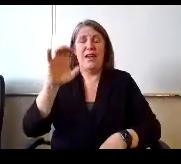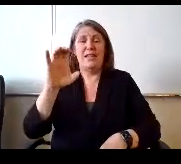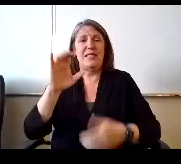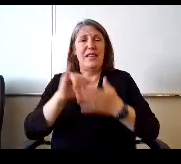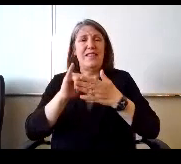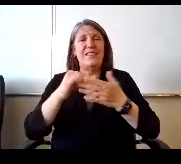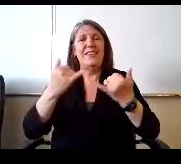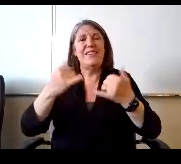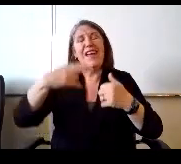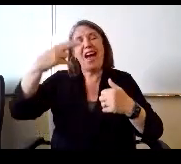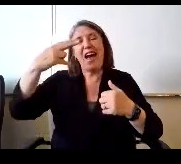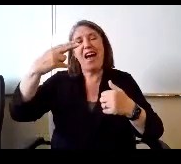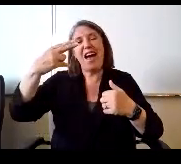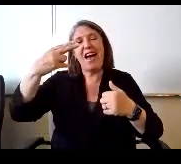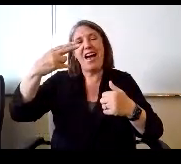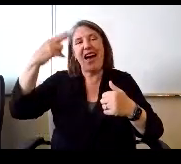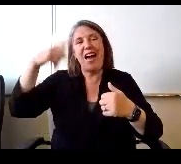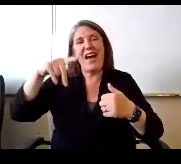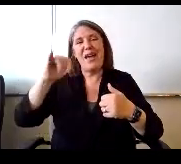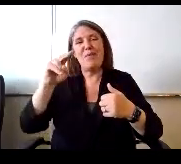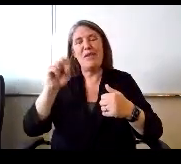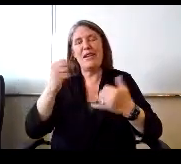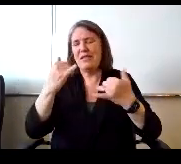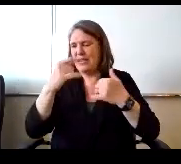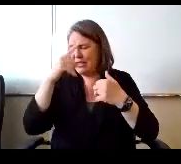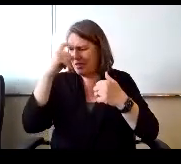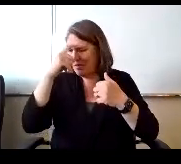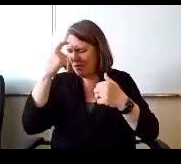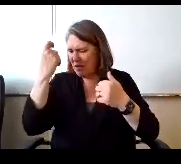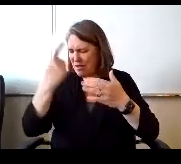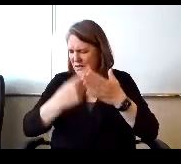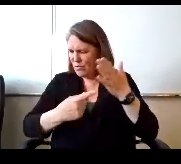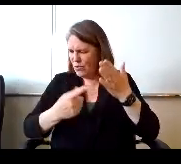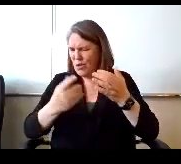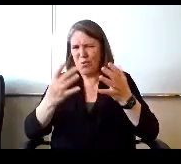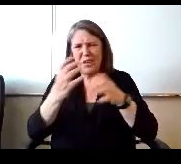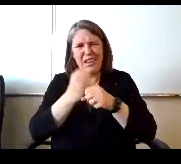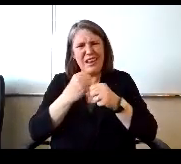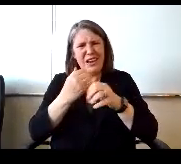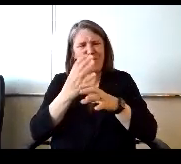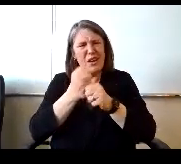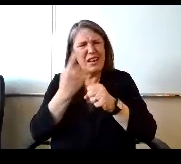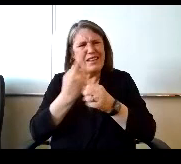summer because we're getting we're getting. We're getting a new. We're getting something new here in the